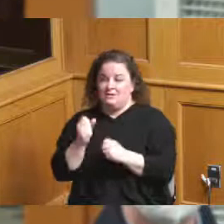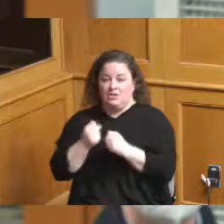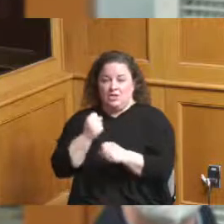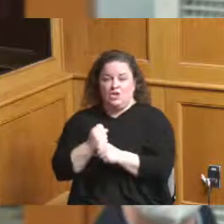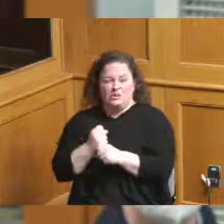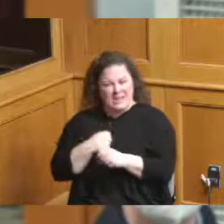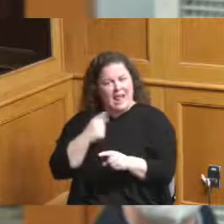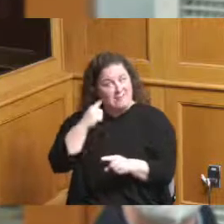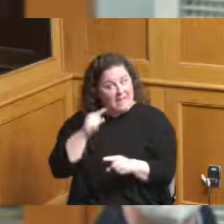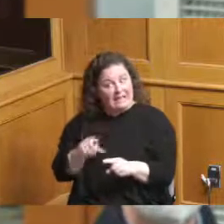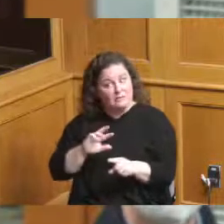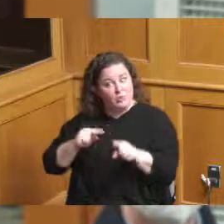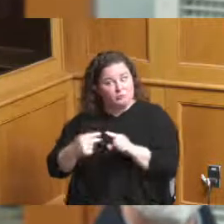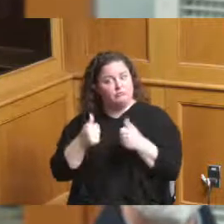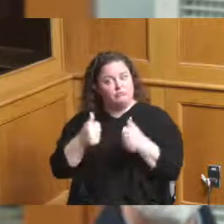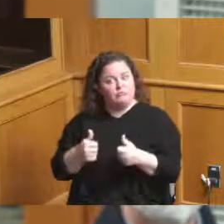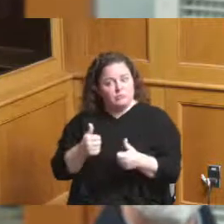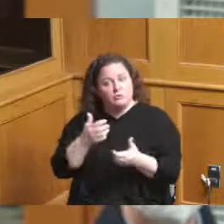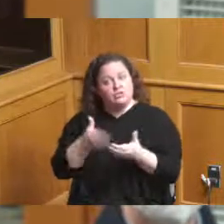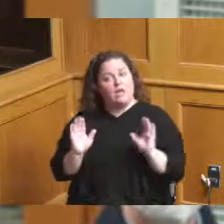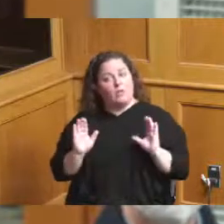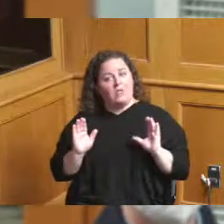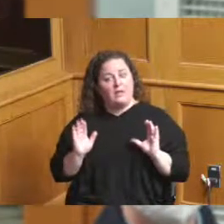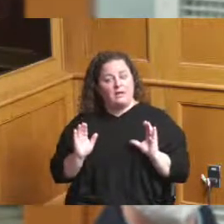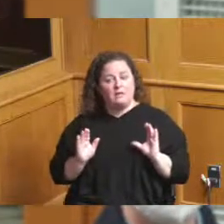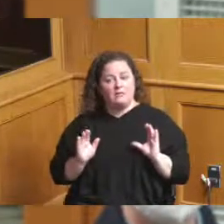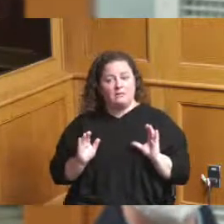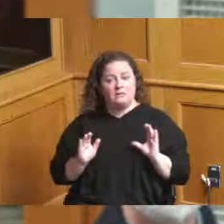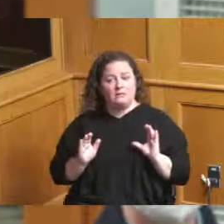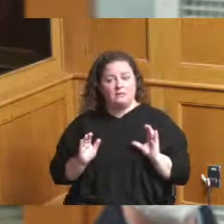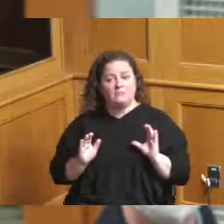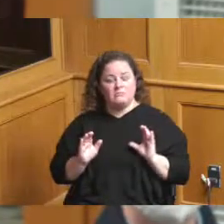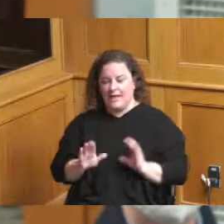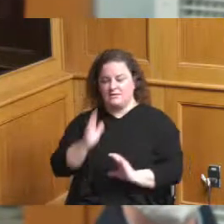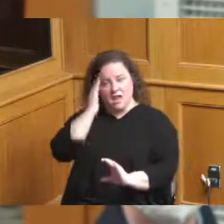has a good perspective in general on what and some knowledge about what we're talking about